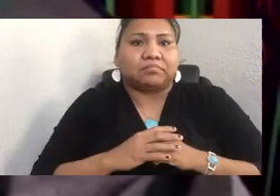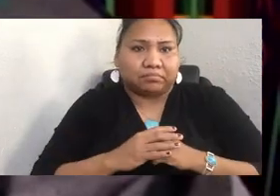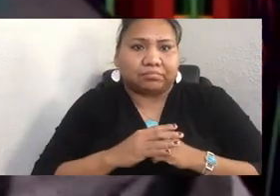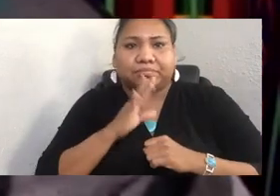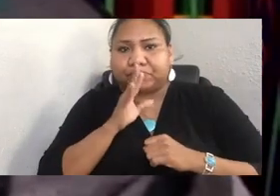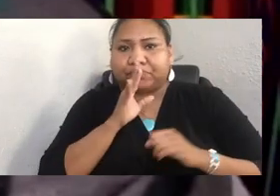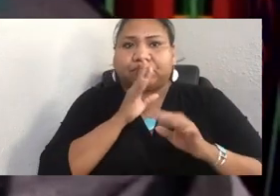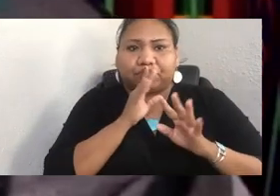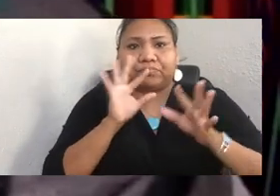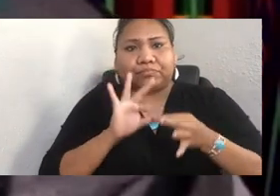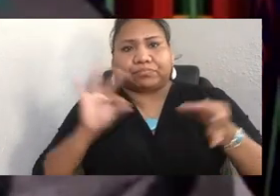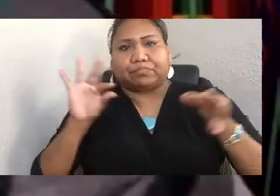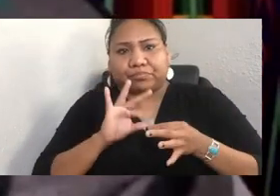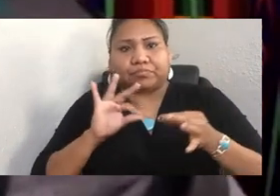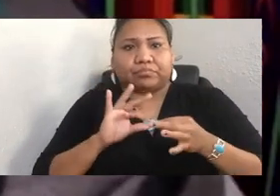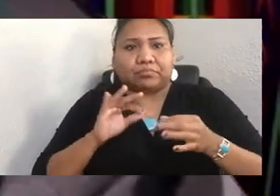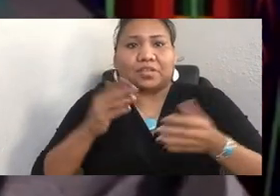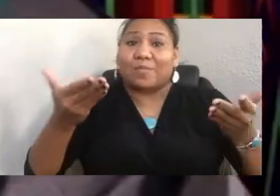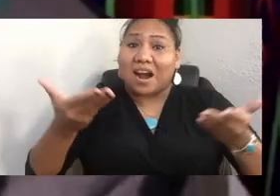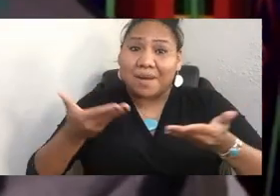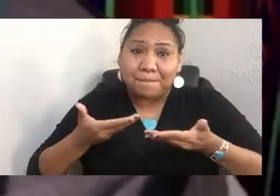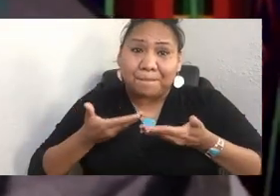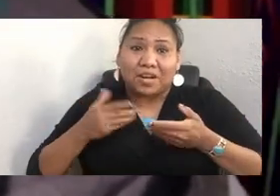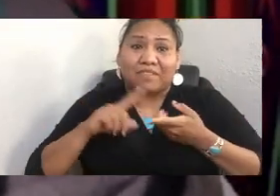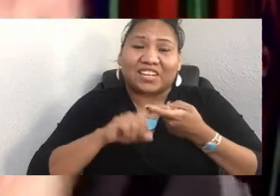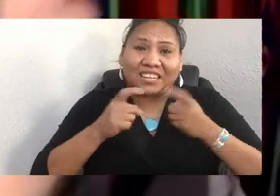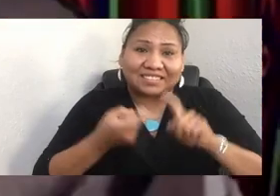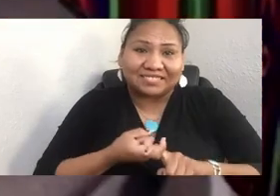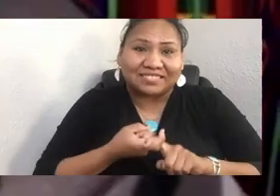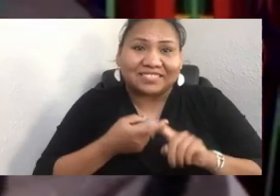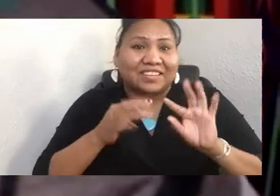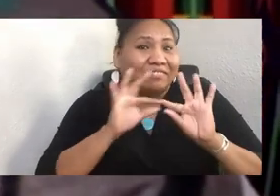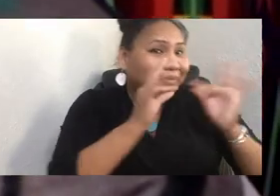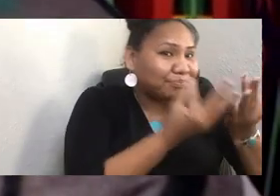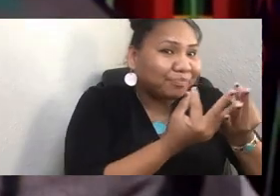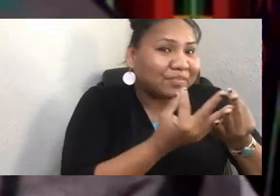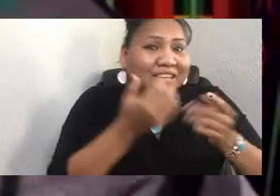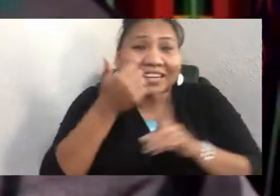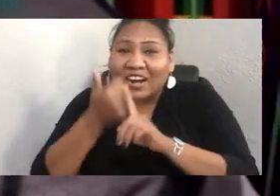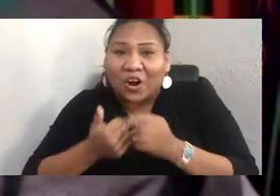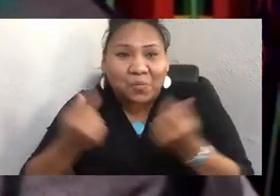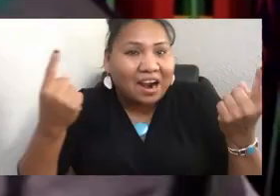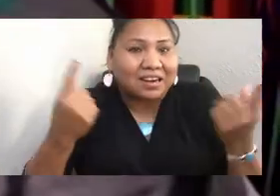Welcome, friends and relatives, each and every one of you. Thank you, .